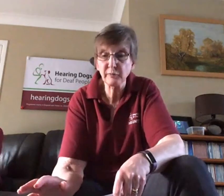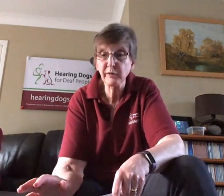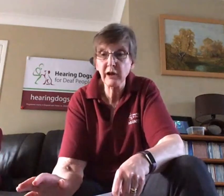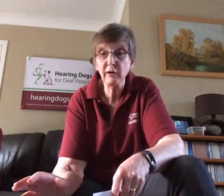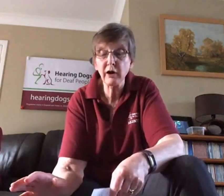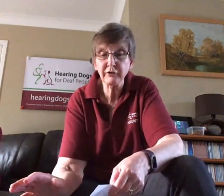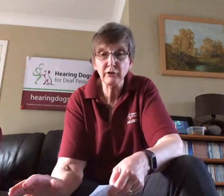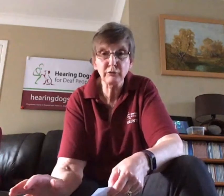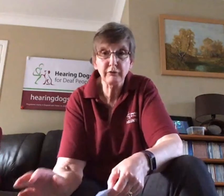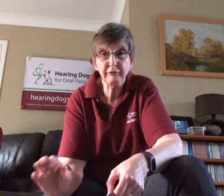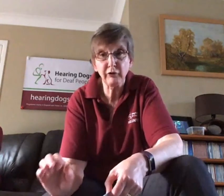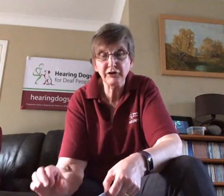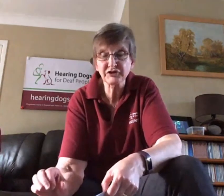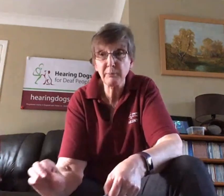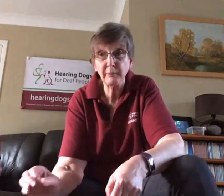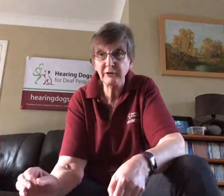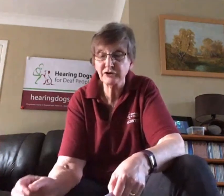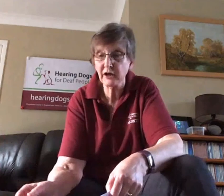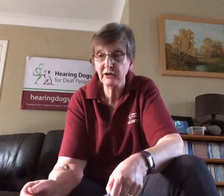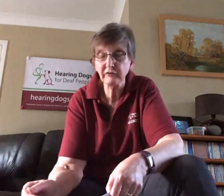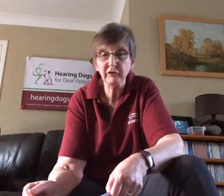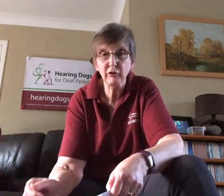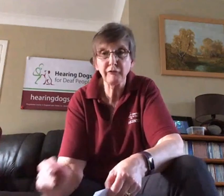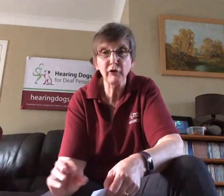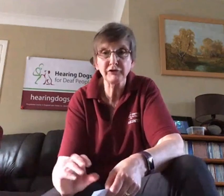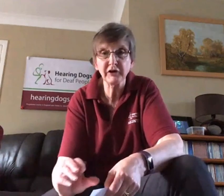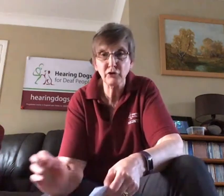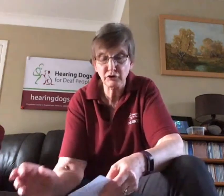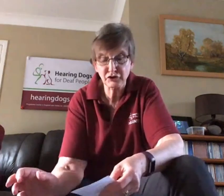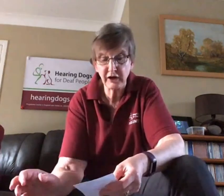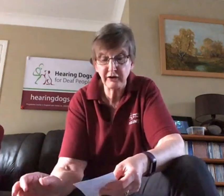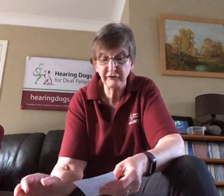now either called 'volunteer puppy trainers' or 'volunteer dog trainers' and I'll make